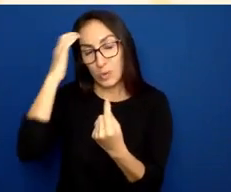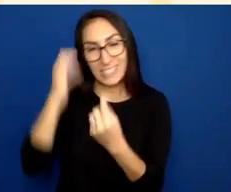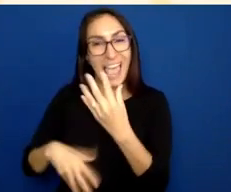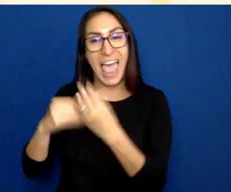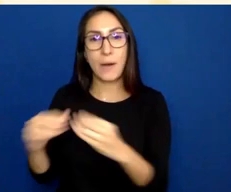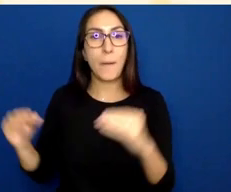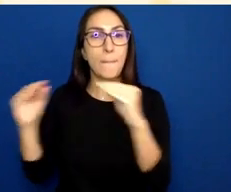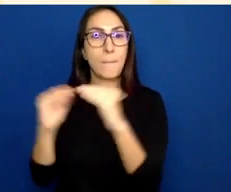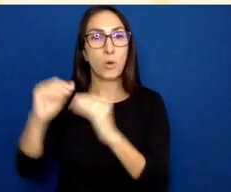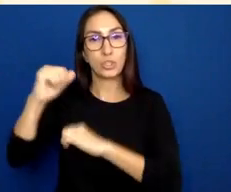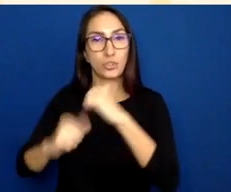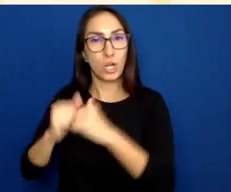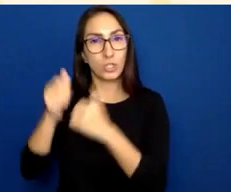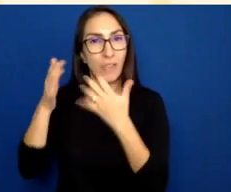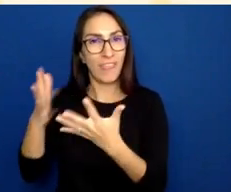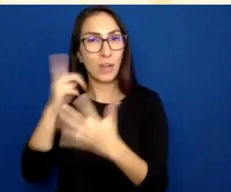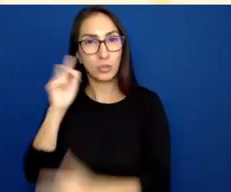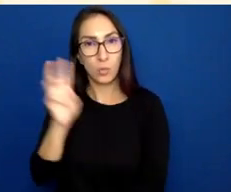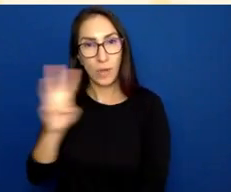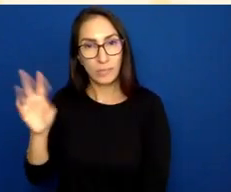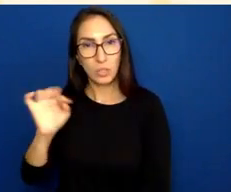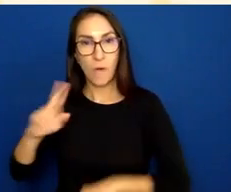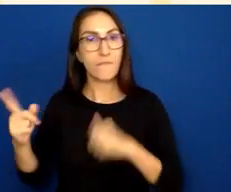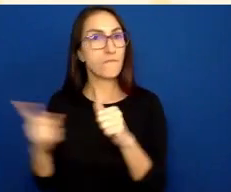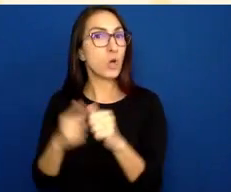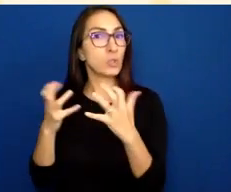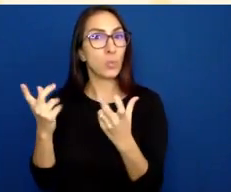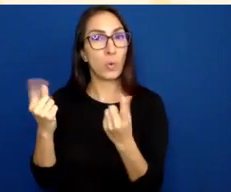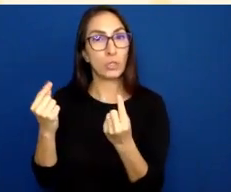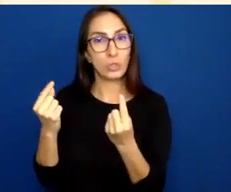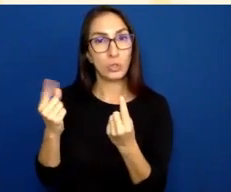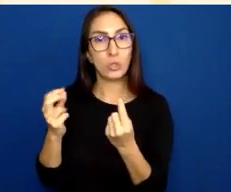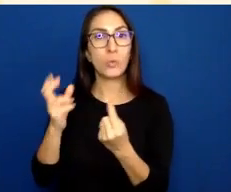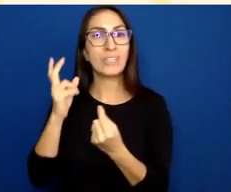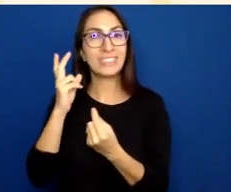So the first thing we want to do is take a look at this menu that we've got here.